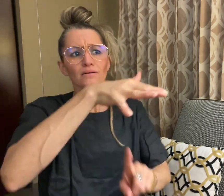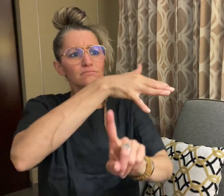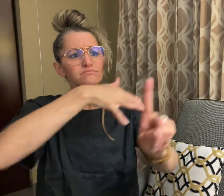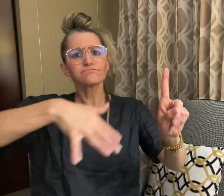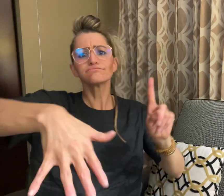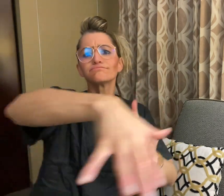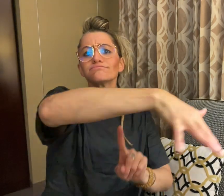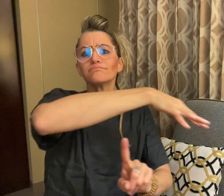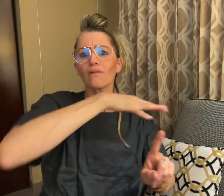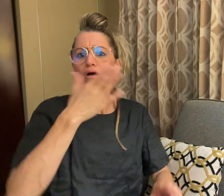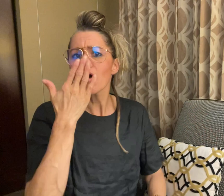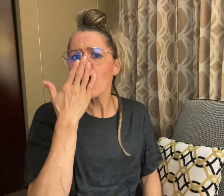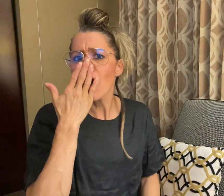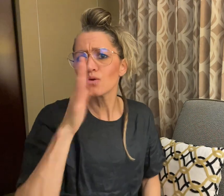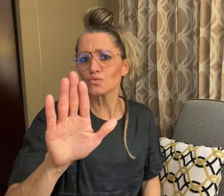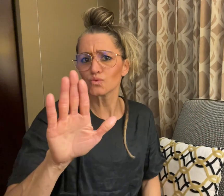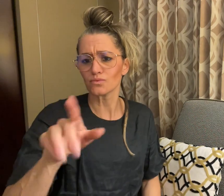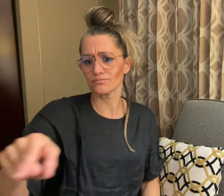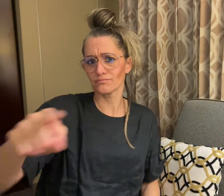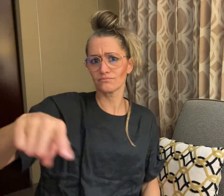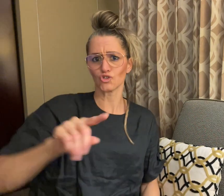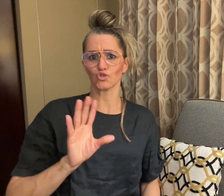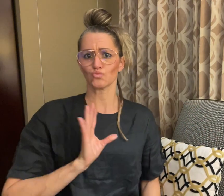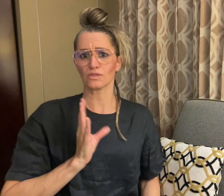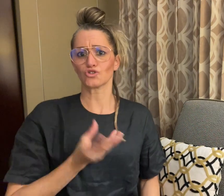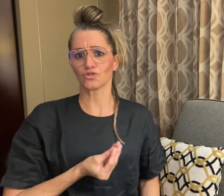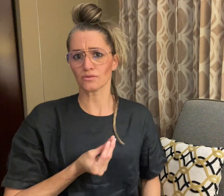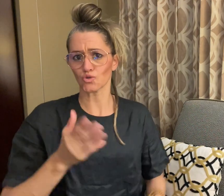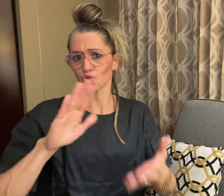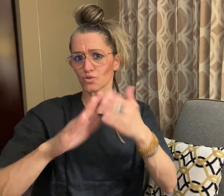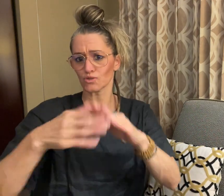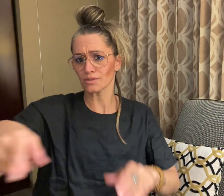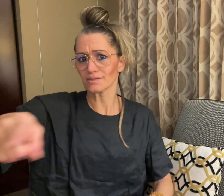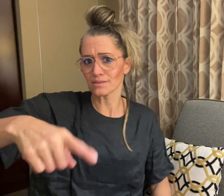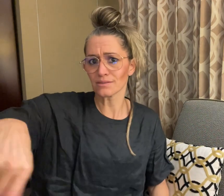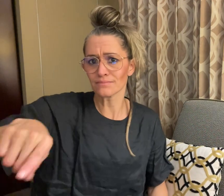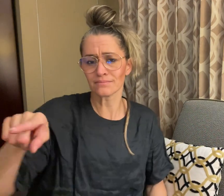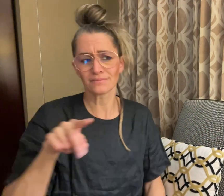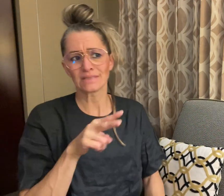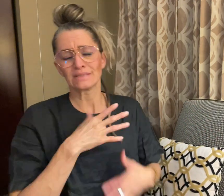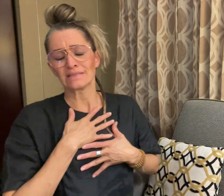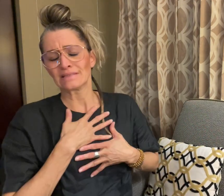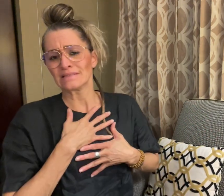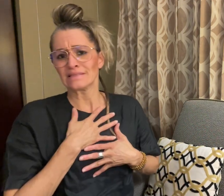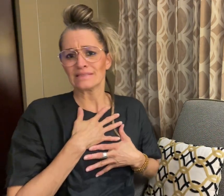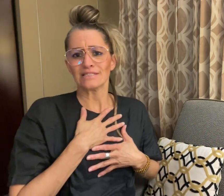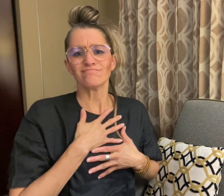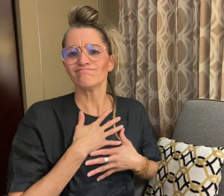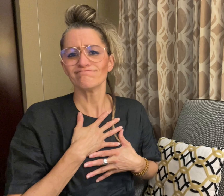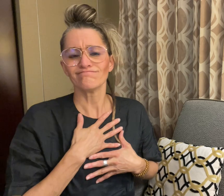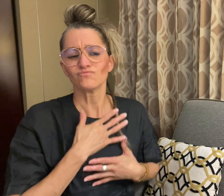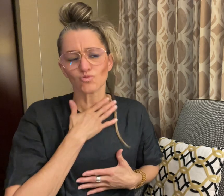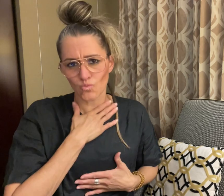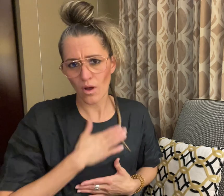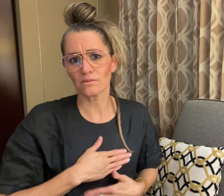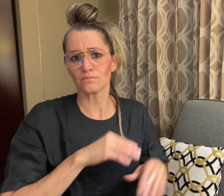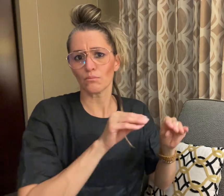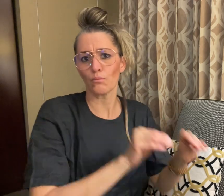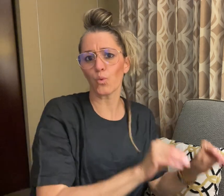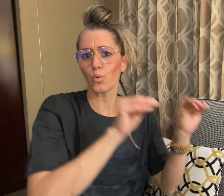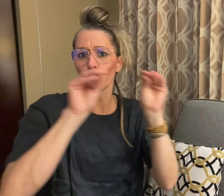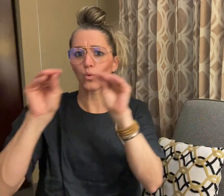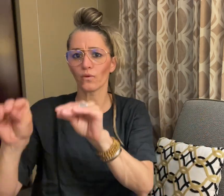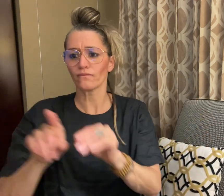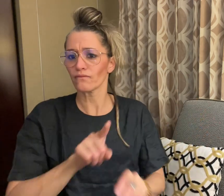the transgender community in Ireland made her move to London,